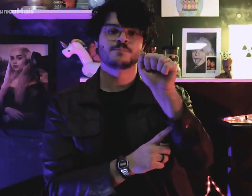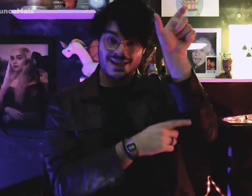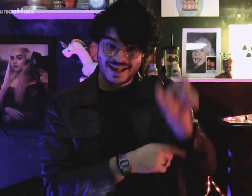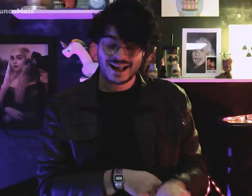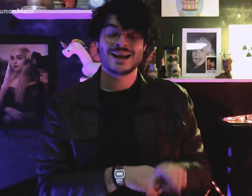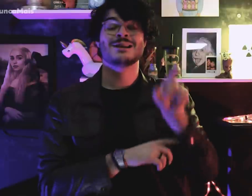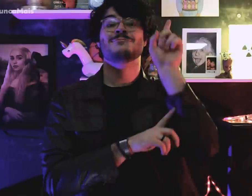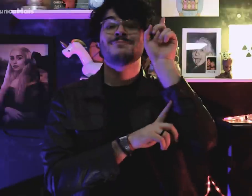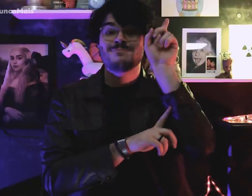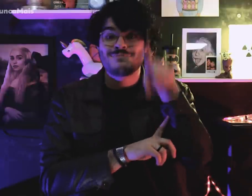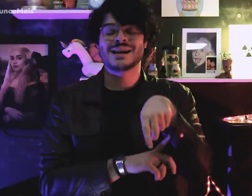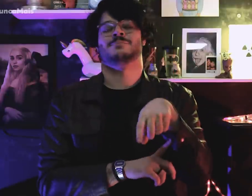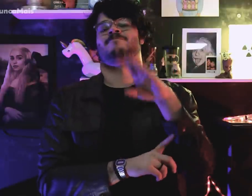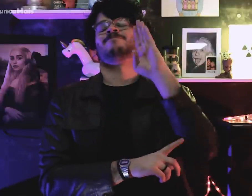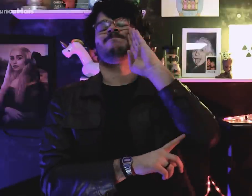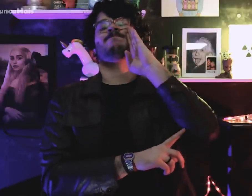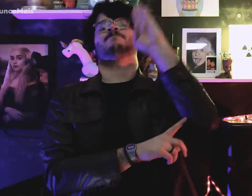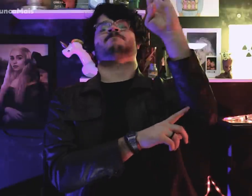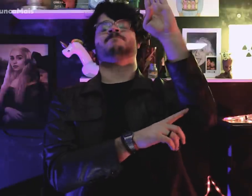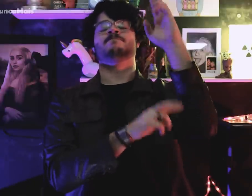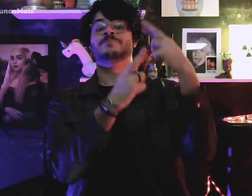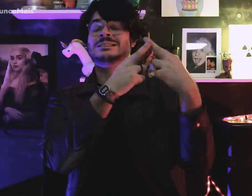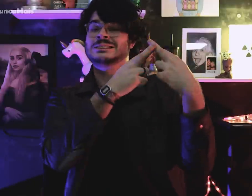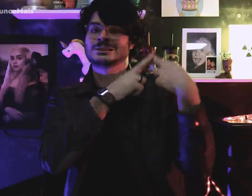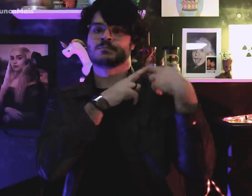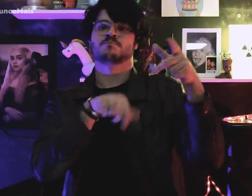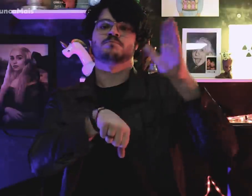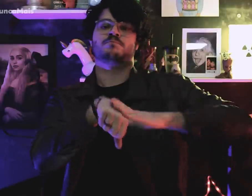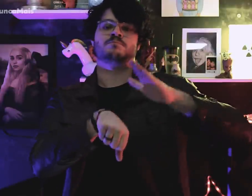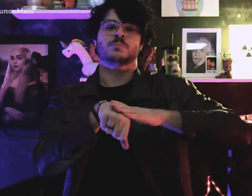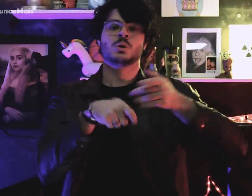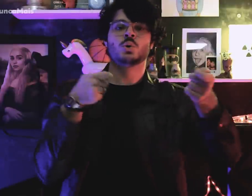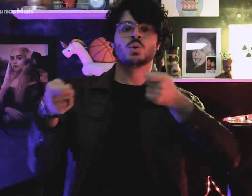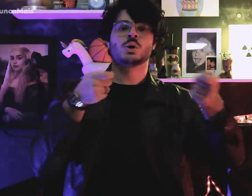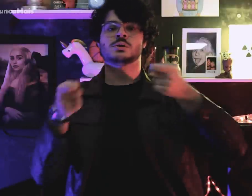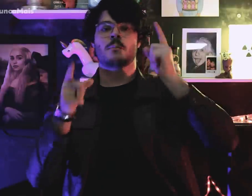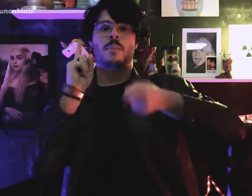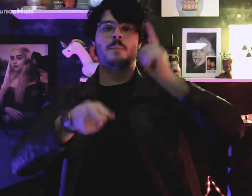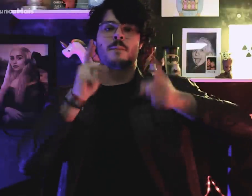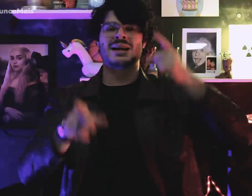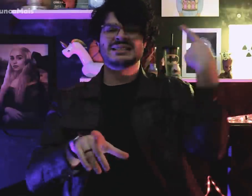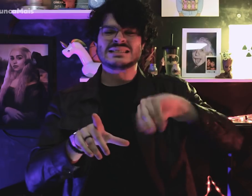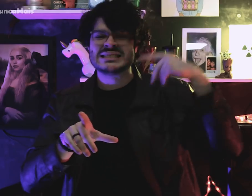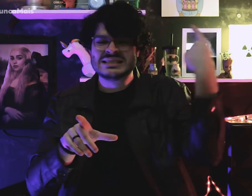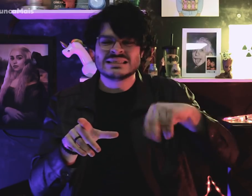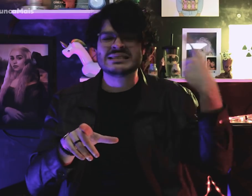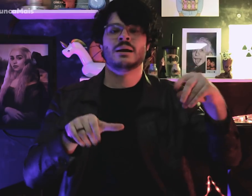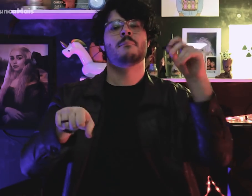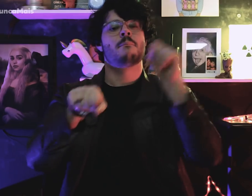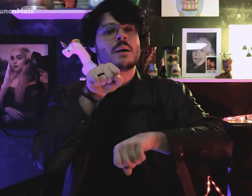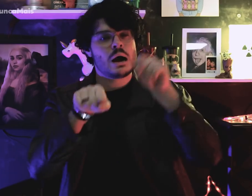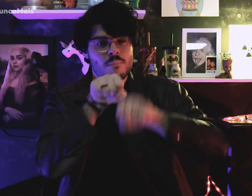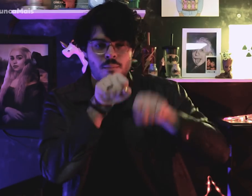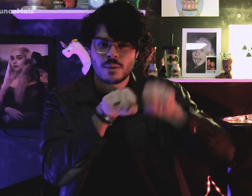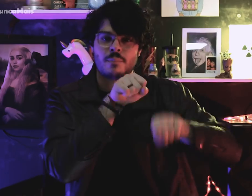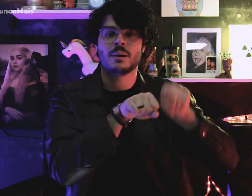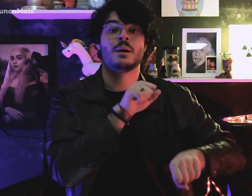was one of the main responsible for torture sessions and murders,